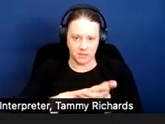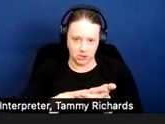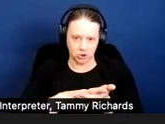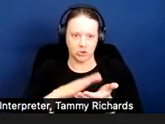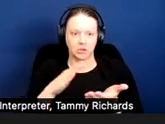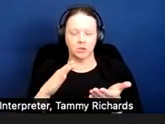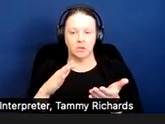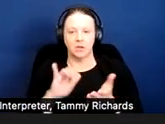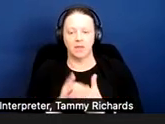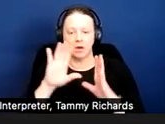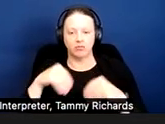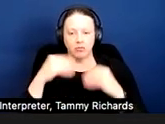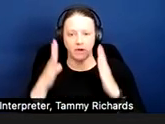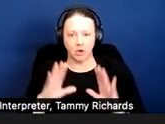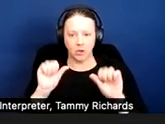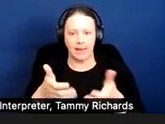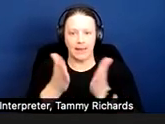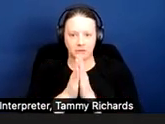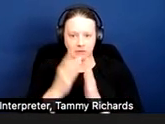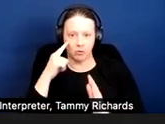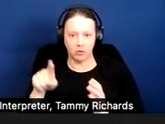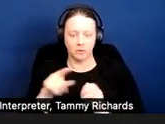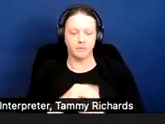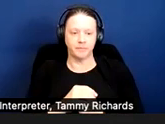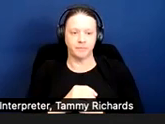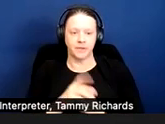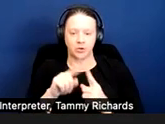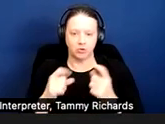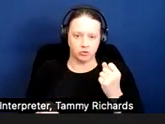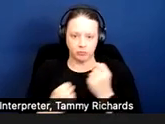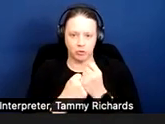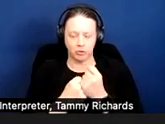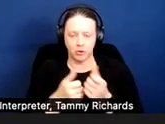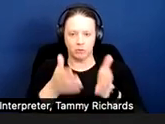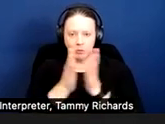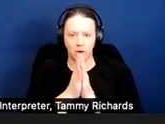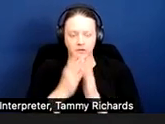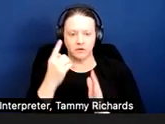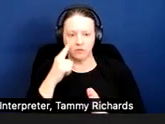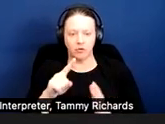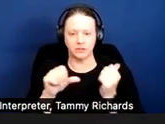that a provider can ask for to support a request for assistance animals.